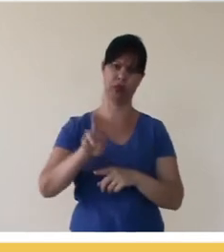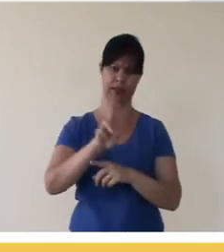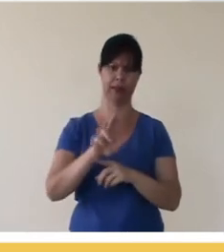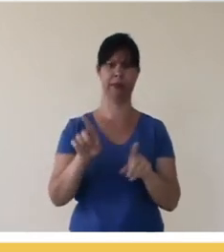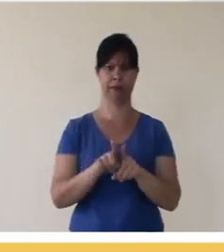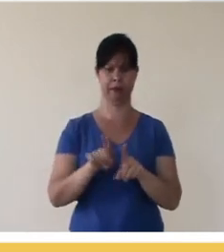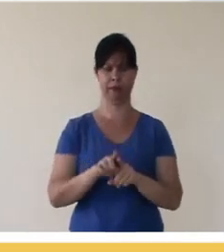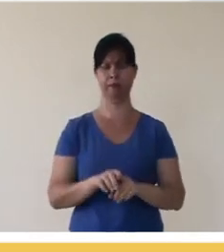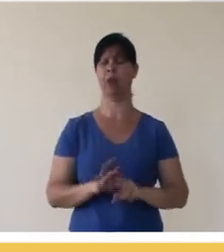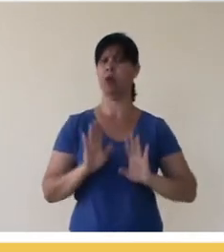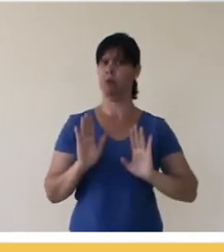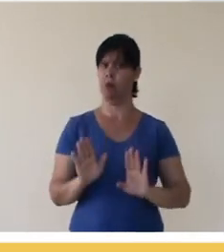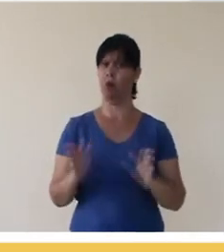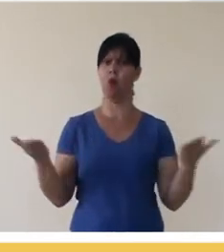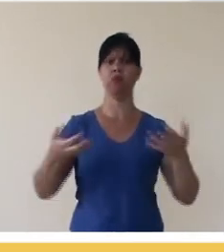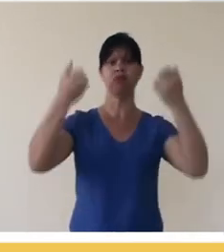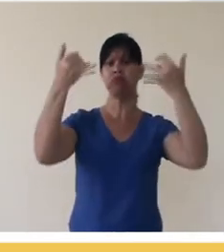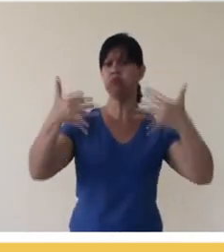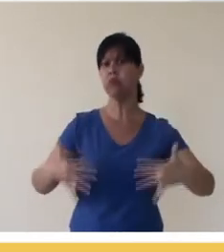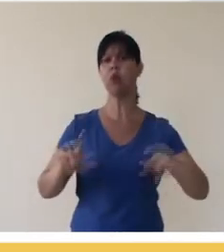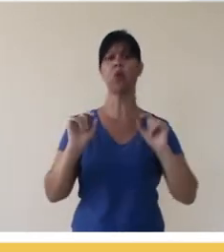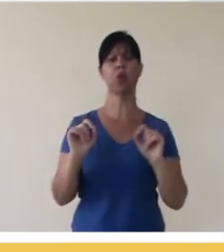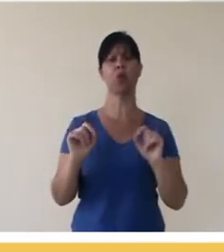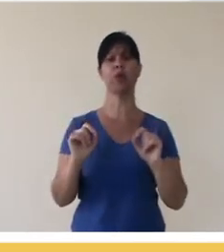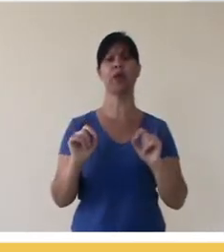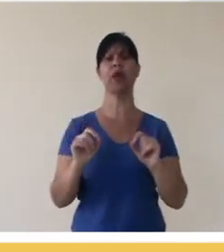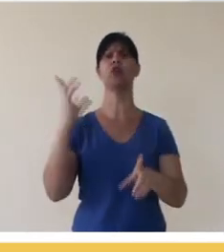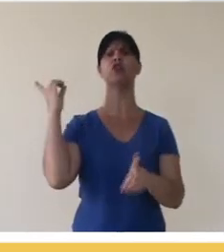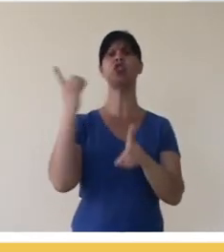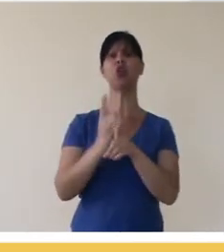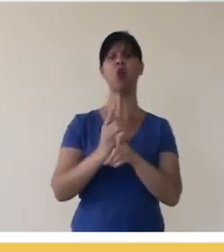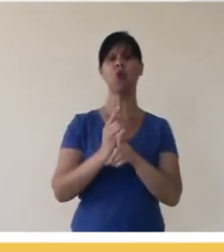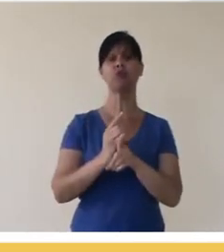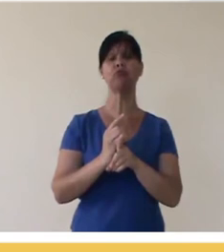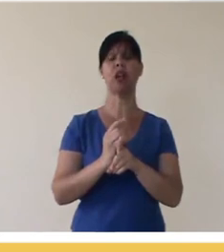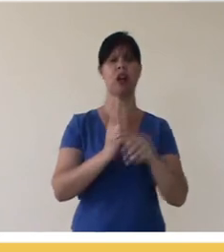Well, that speech was to introduce these concept of where to look, in specific